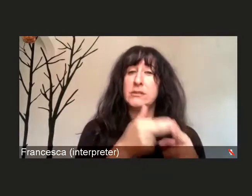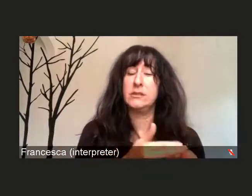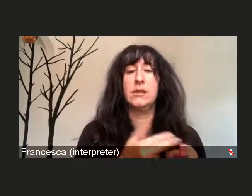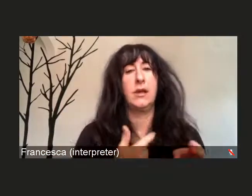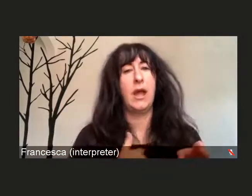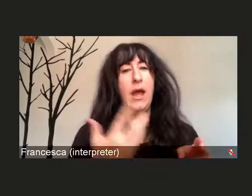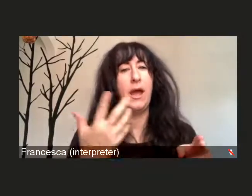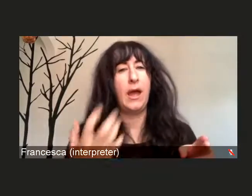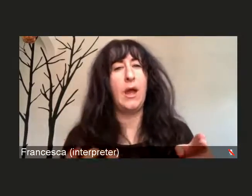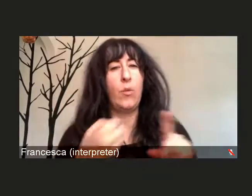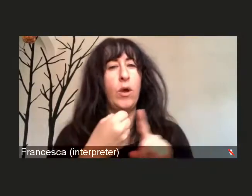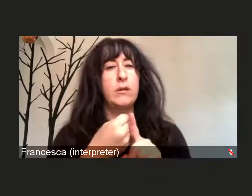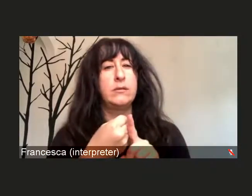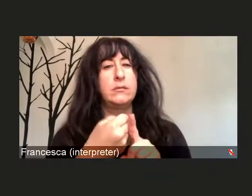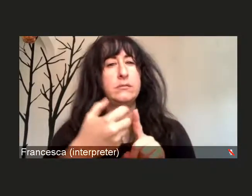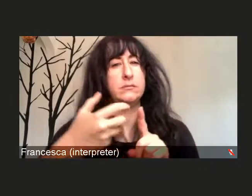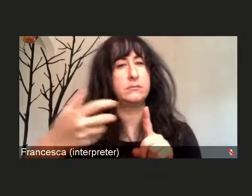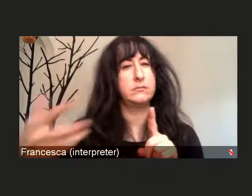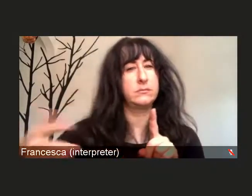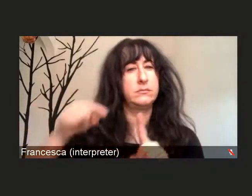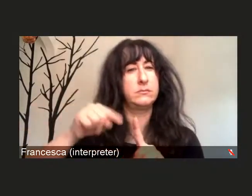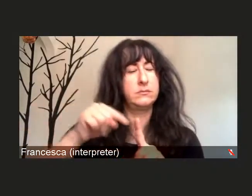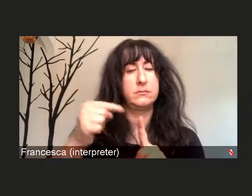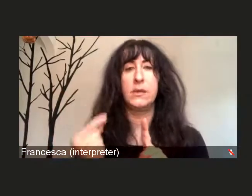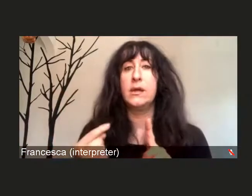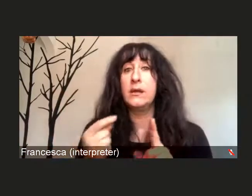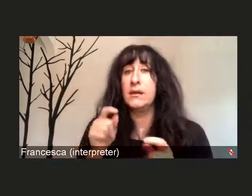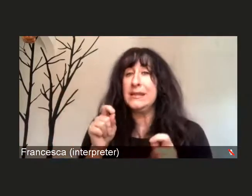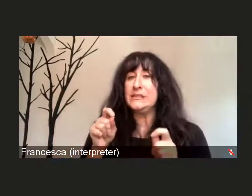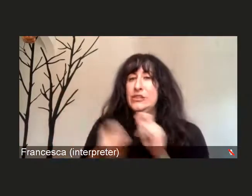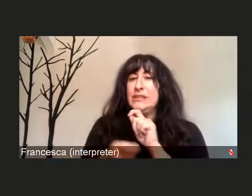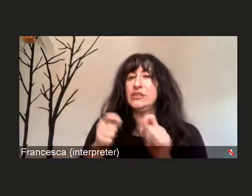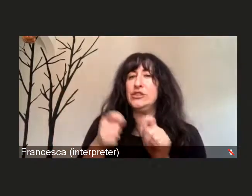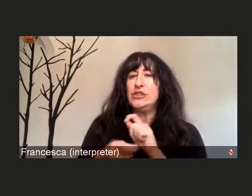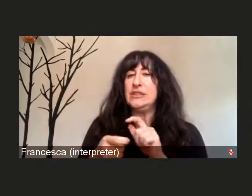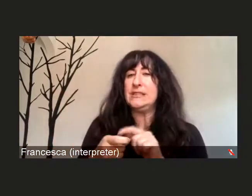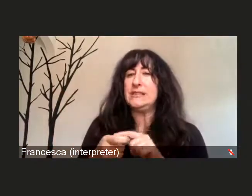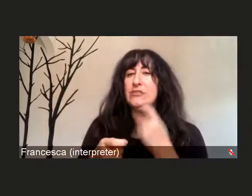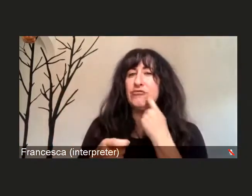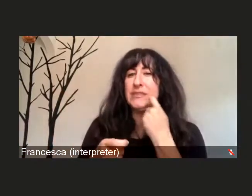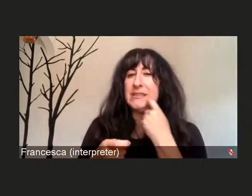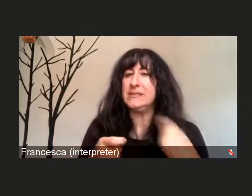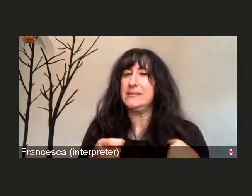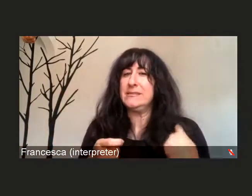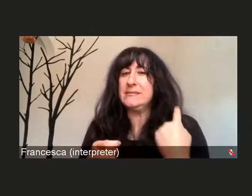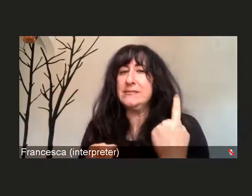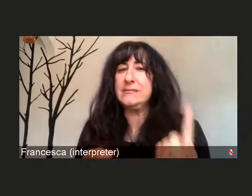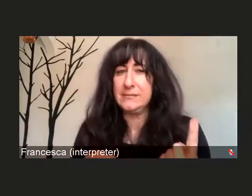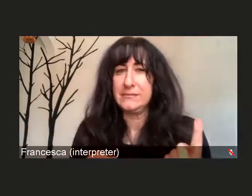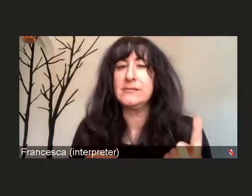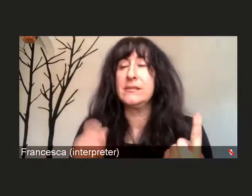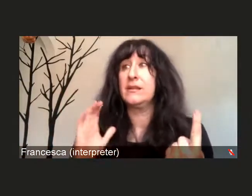the changes that have occurred most recently, really within our community, the state of Delaware,